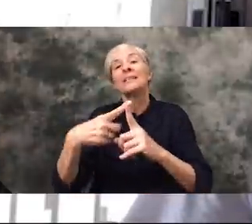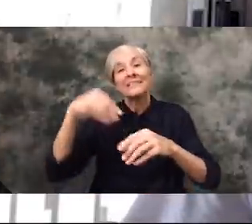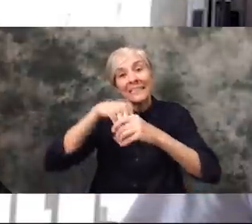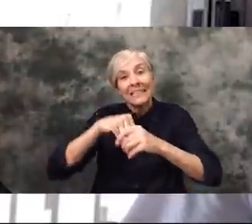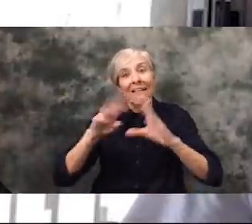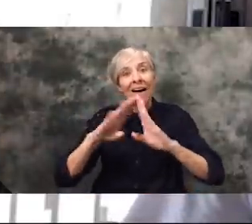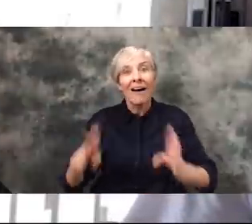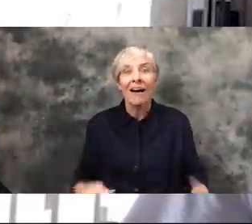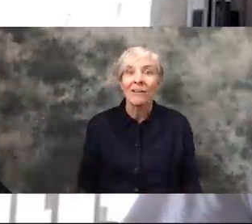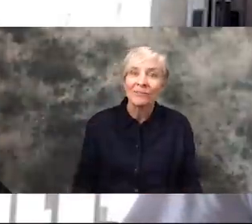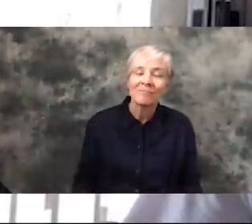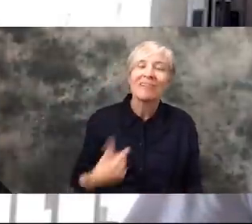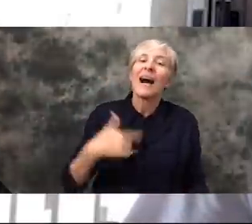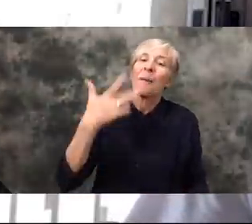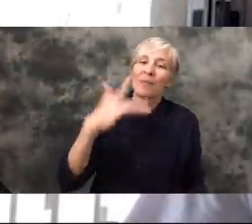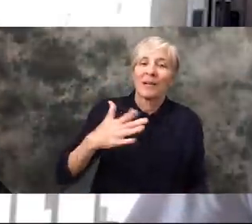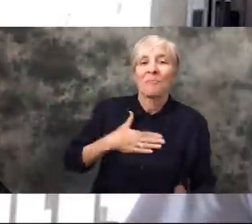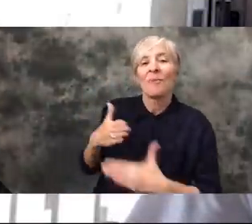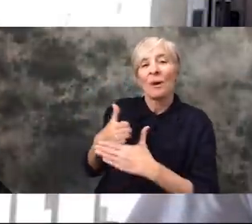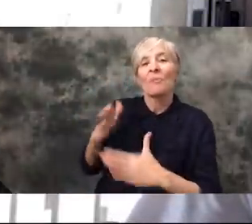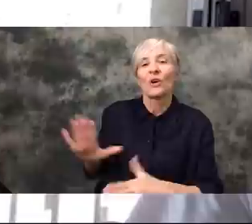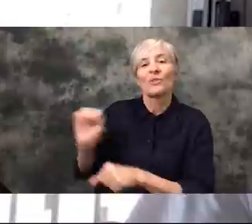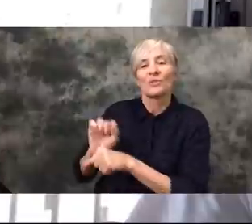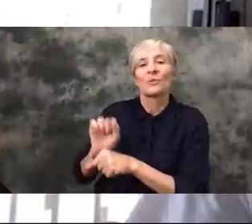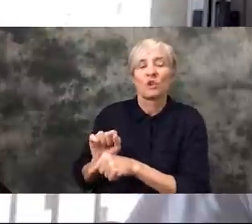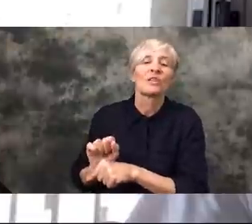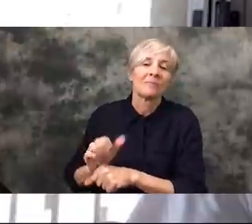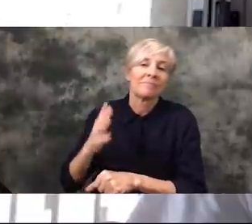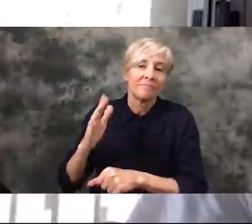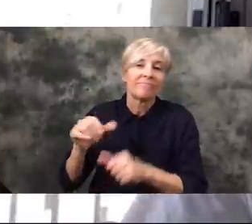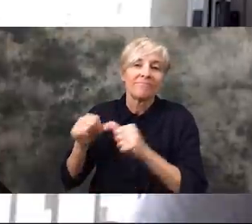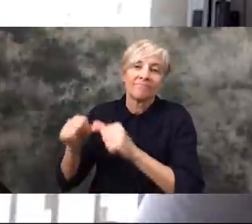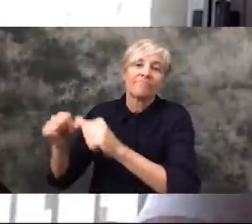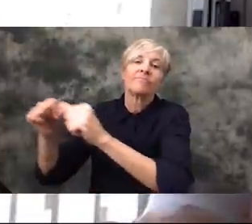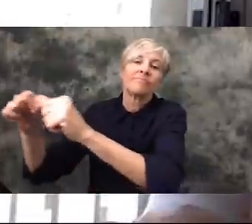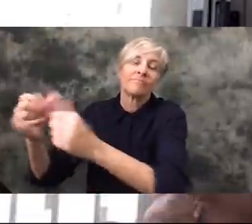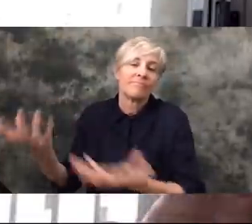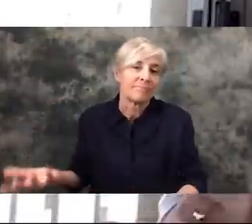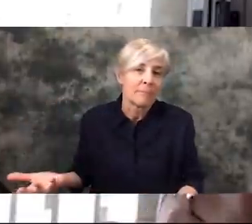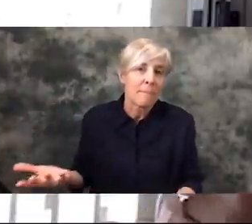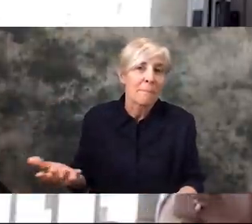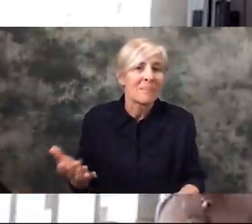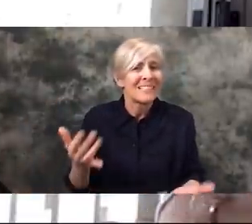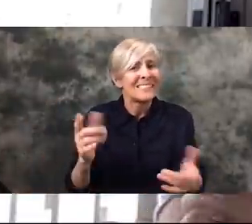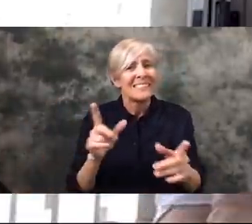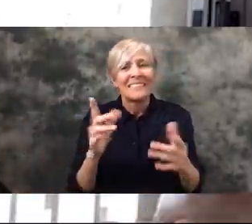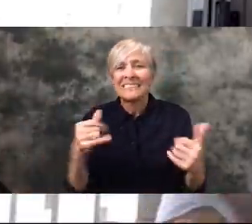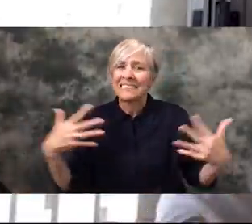know I'm very lucky because my partner's work is secure. But it's just scary